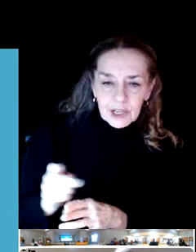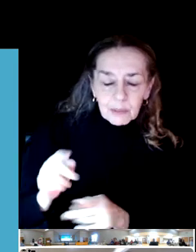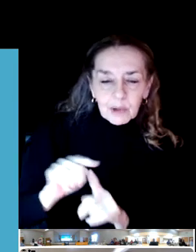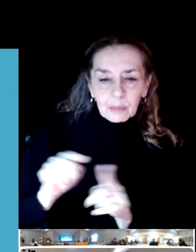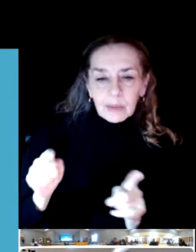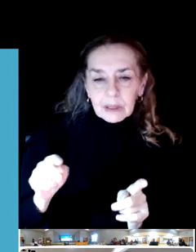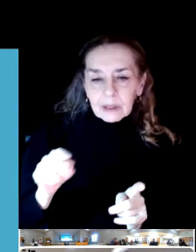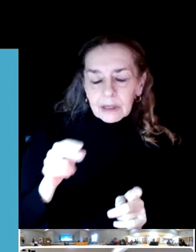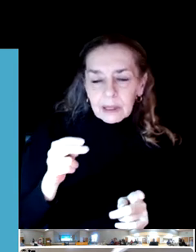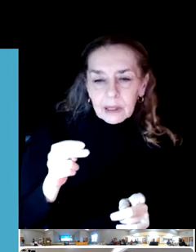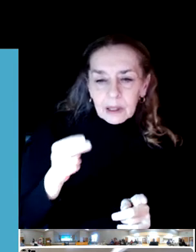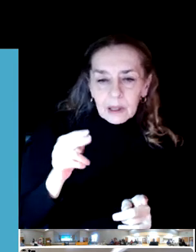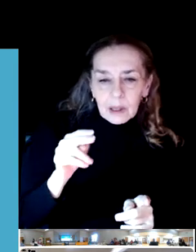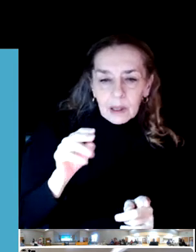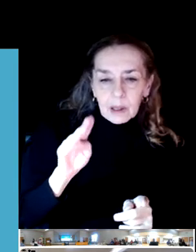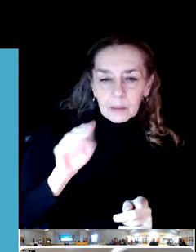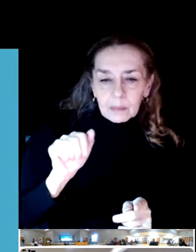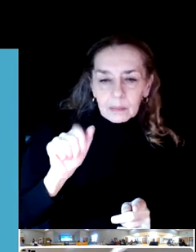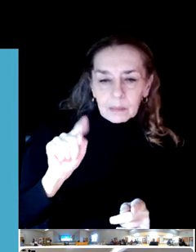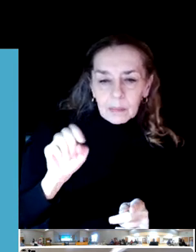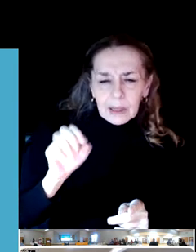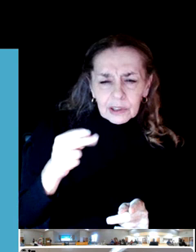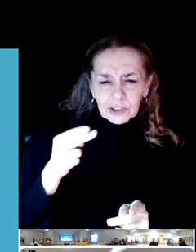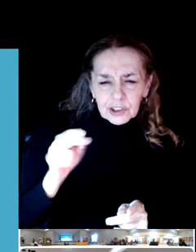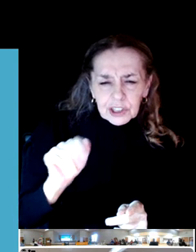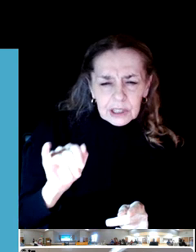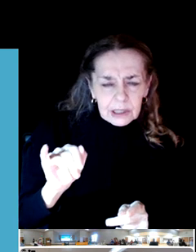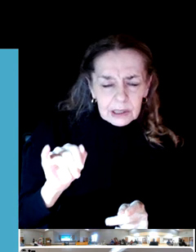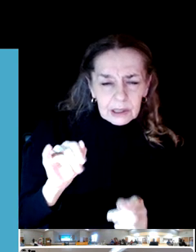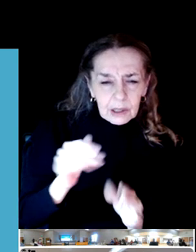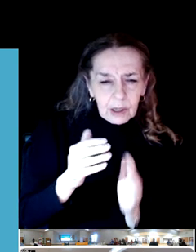These are All with the comp plan, the comp plan update.